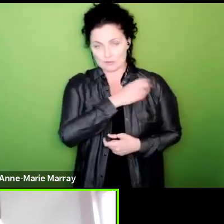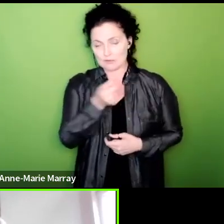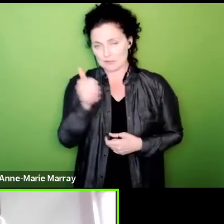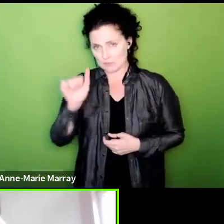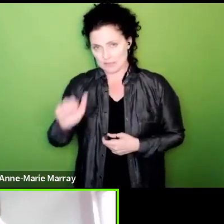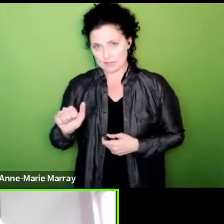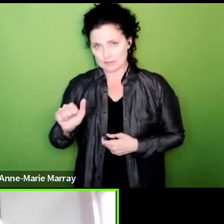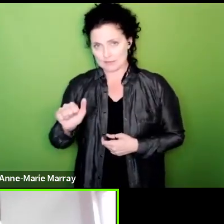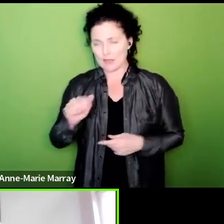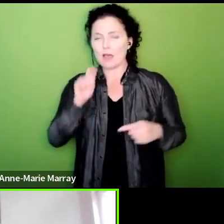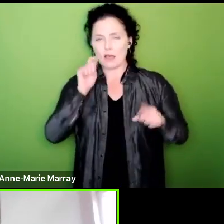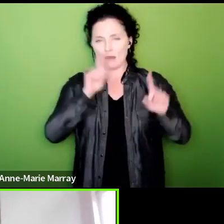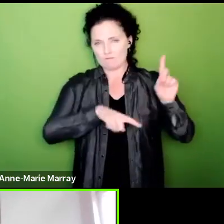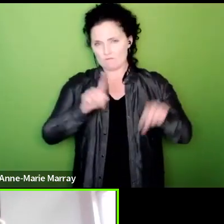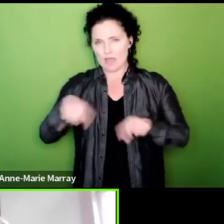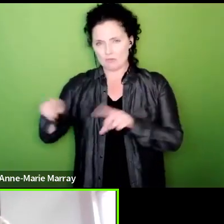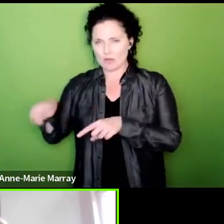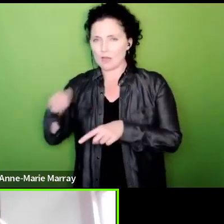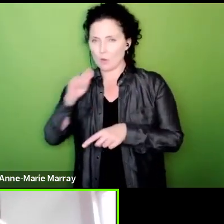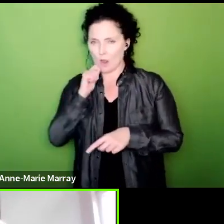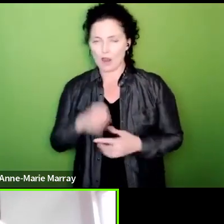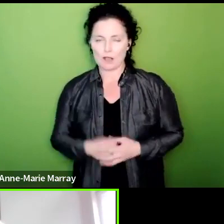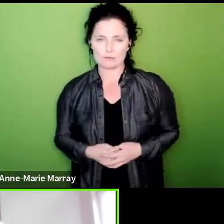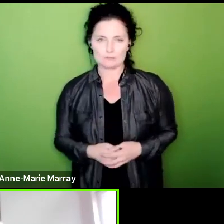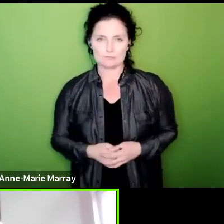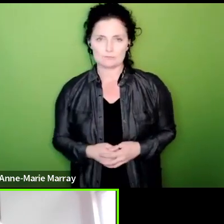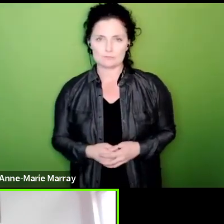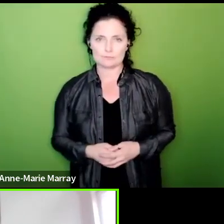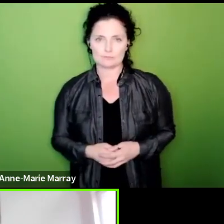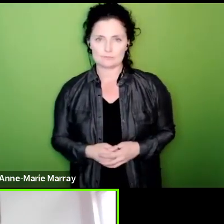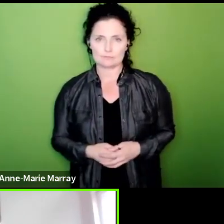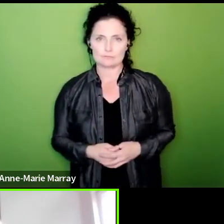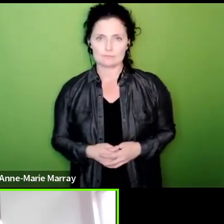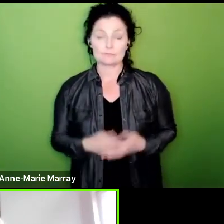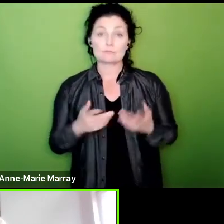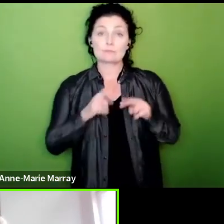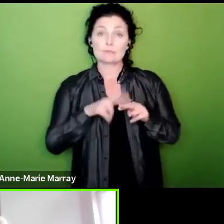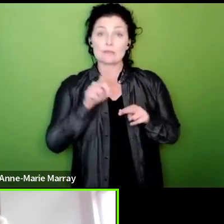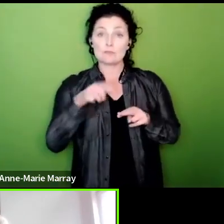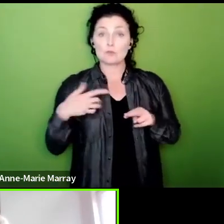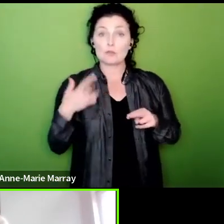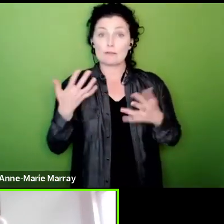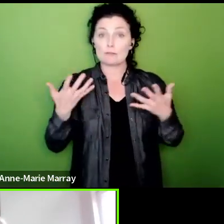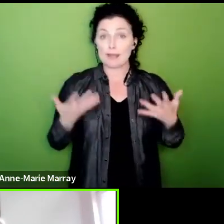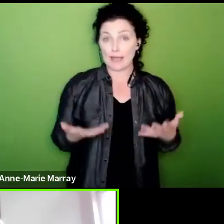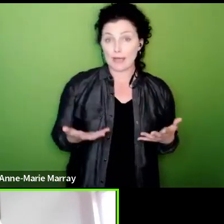will vary what I would suggest is if if if you're somewhere now where you know you covered by this